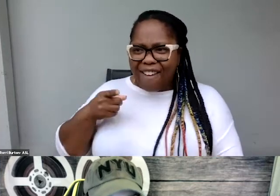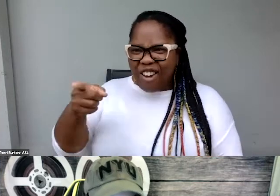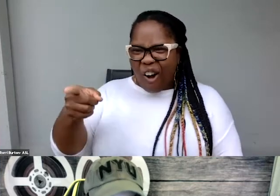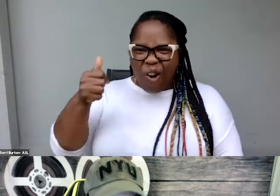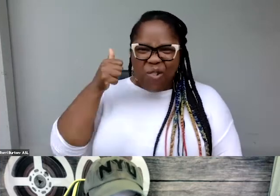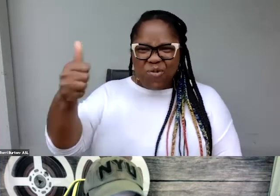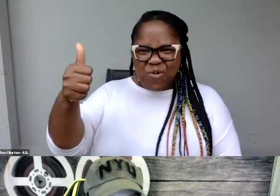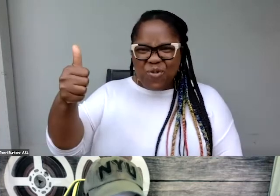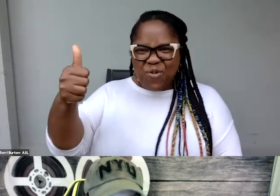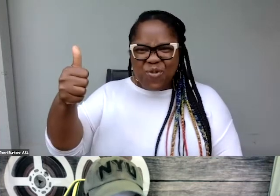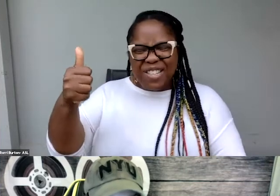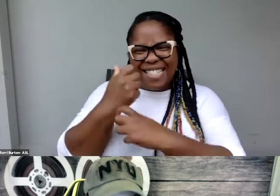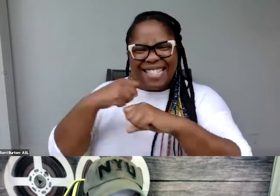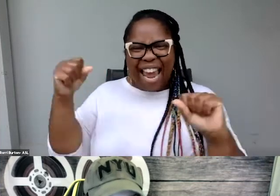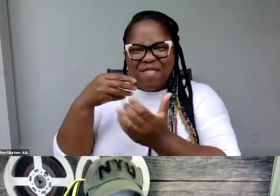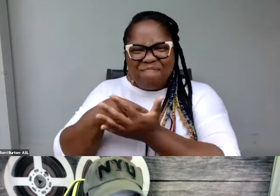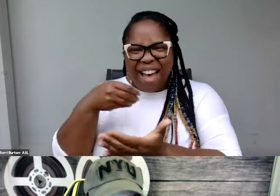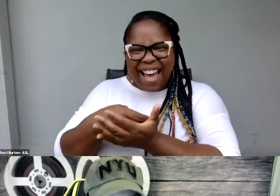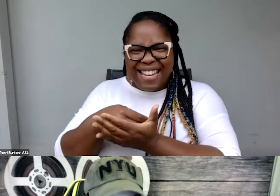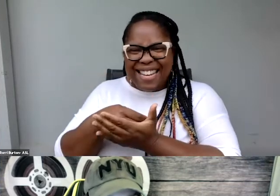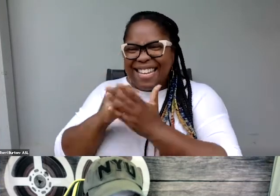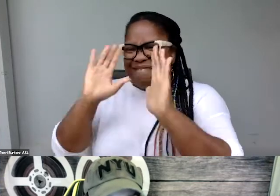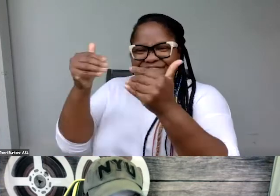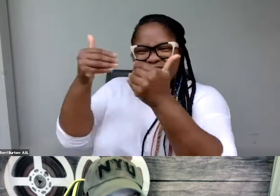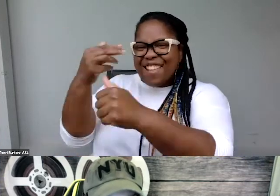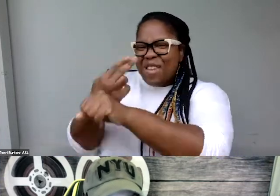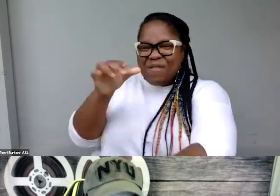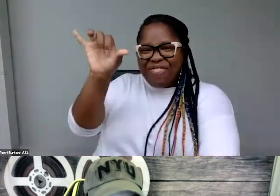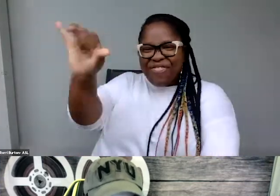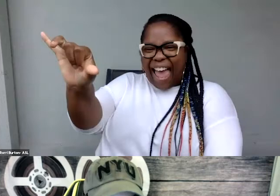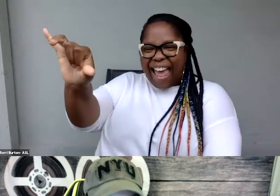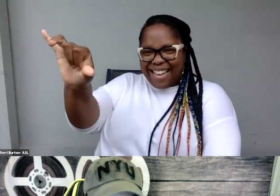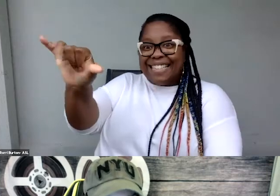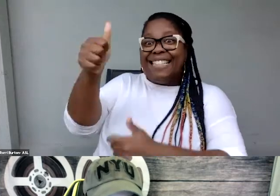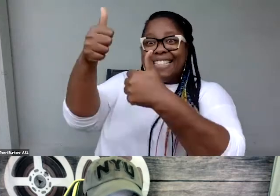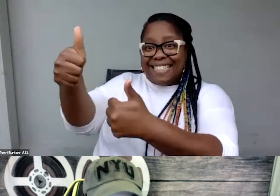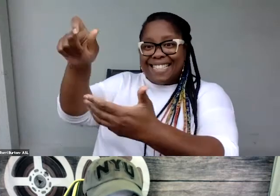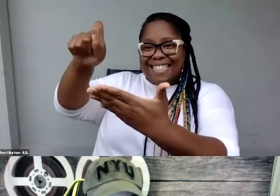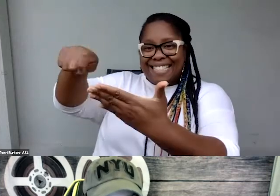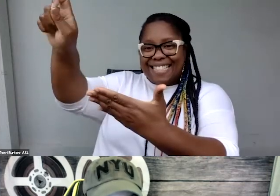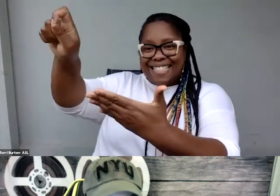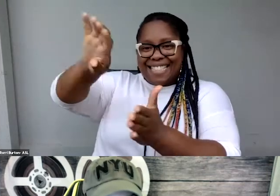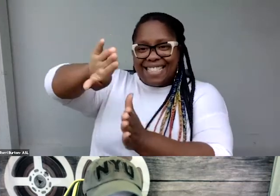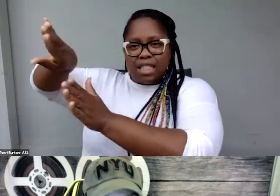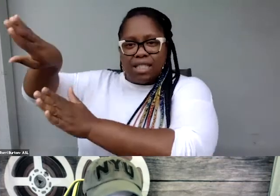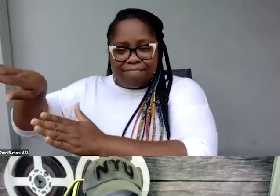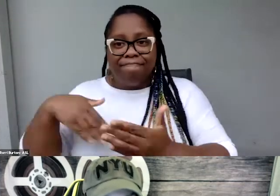It saves us so much money. Let's just use that. And so I'd love to kind of hear your thoughts,